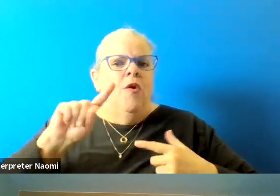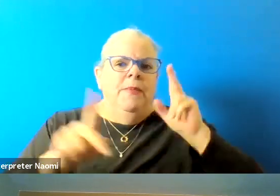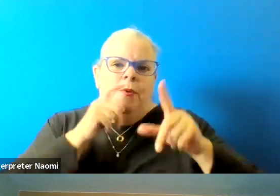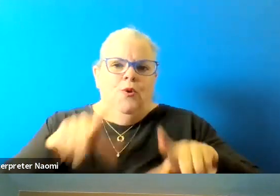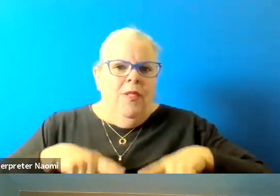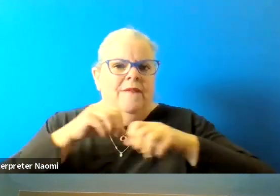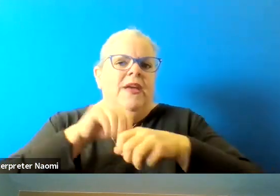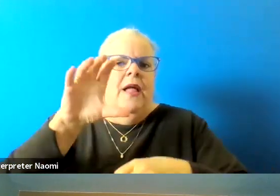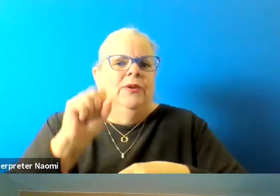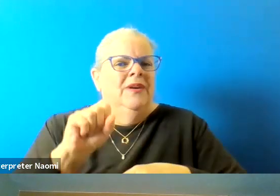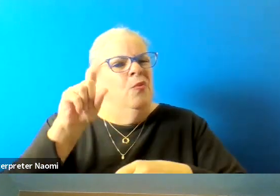And we have to embrace it as such.